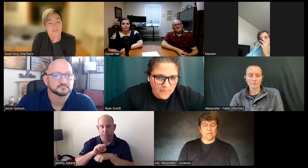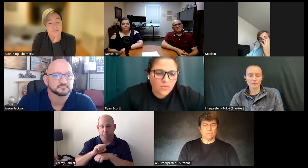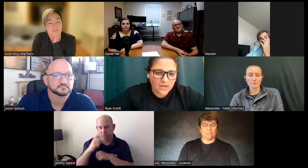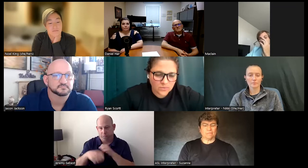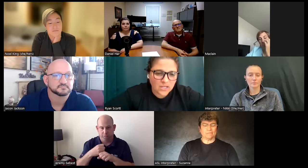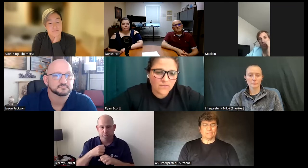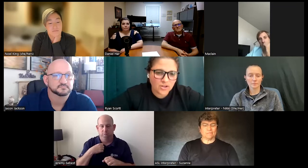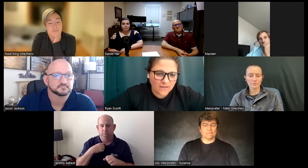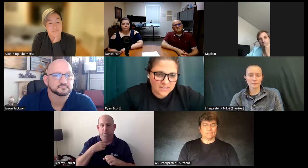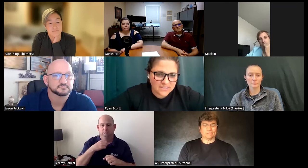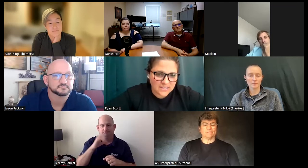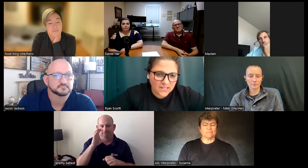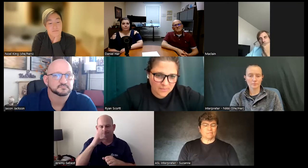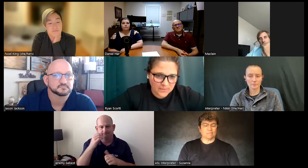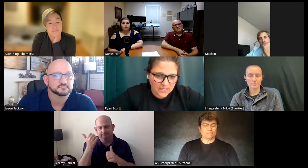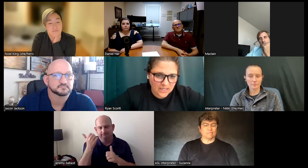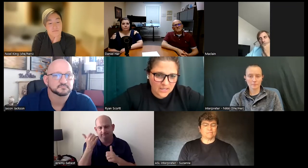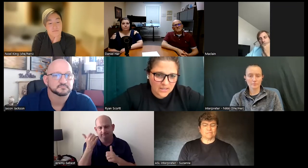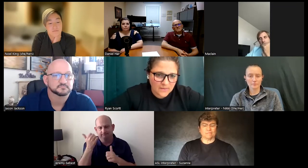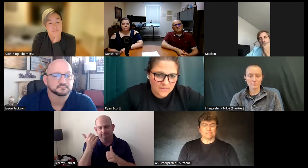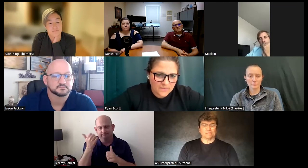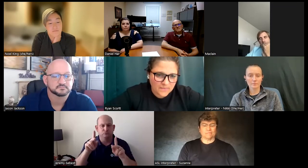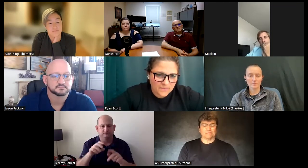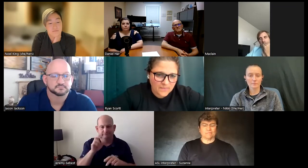when I was working for the graphic design company